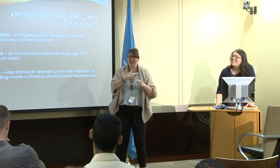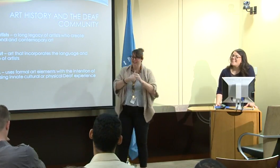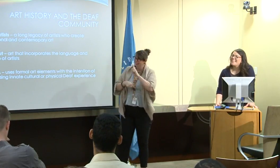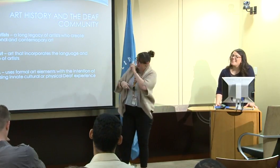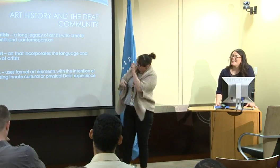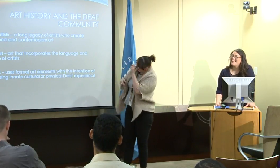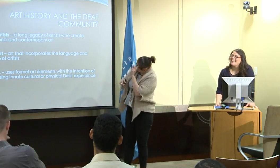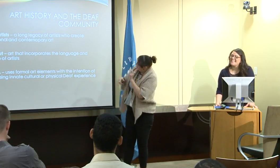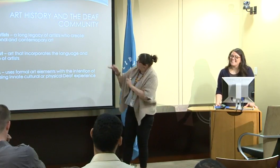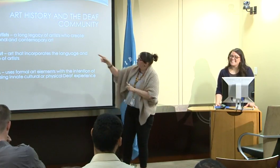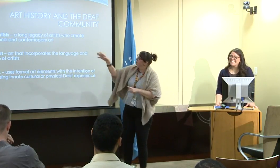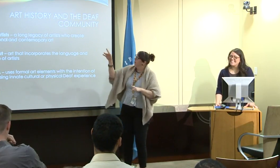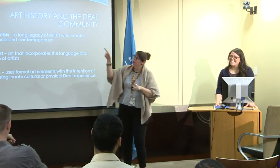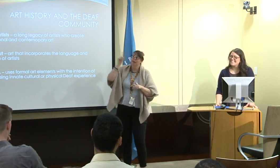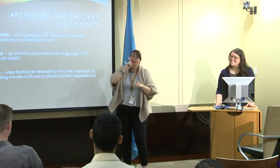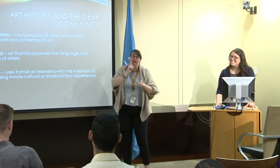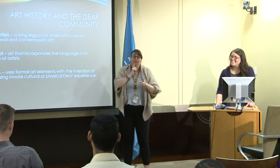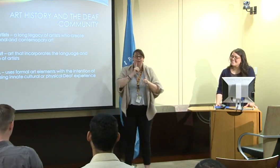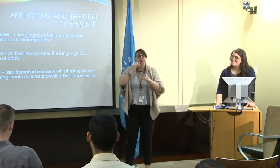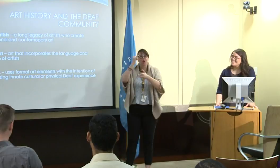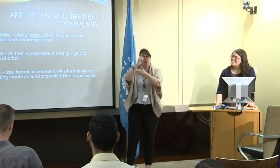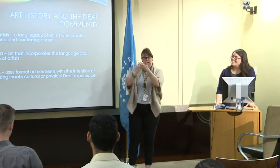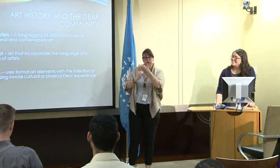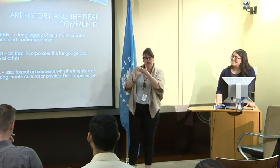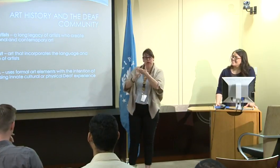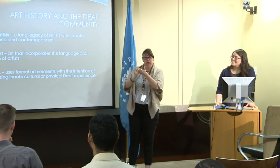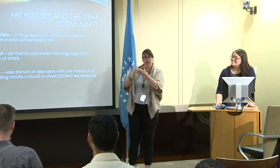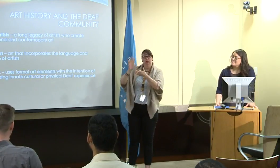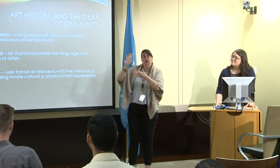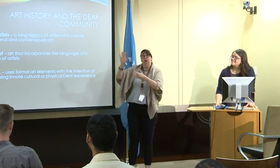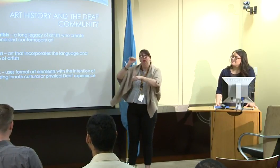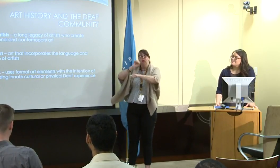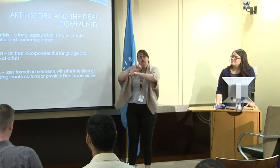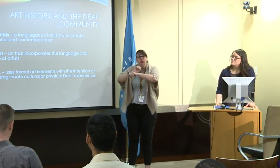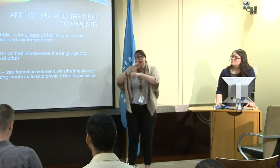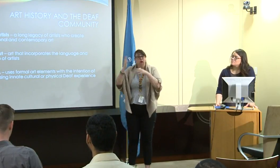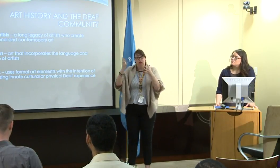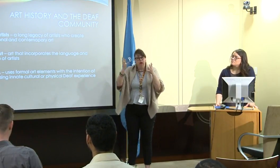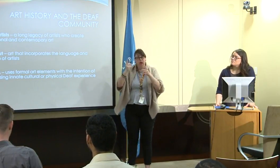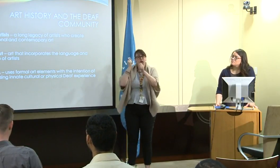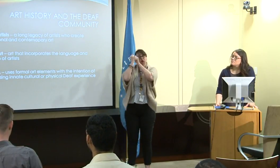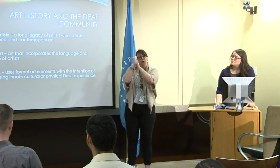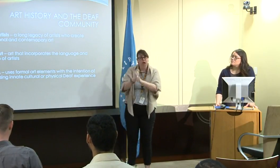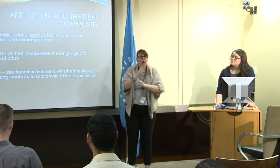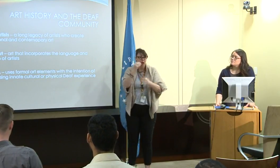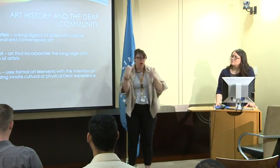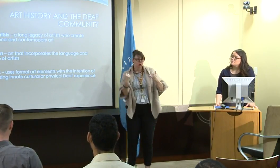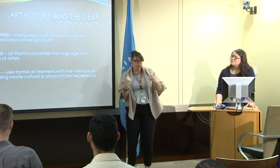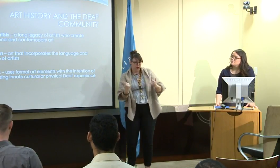Oh, thank you, Michaela, you're quick on the draw there.